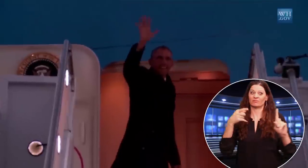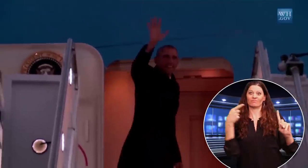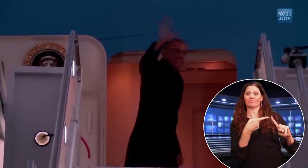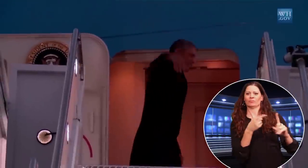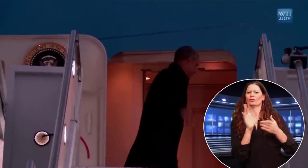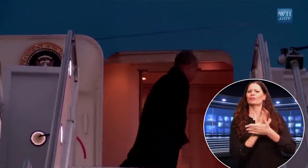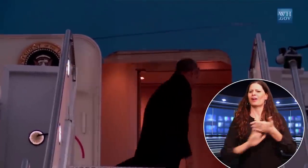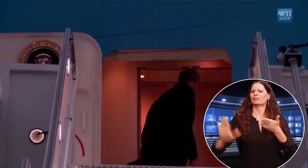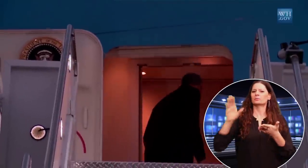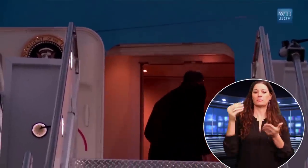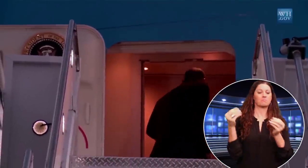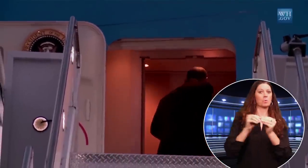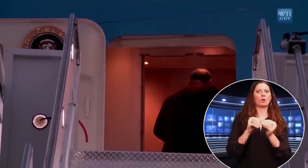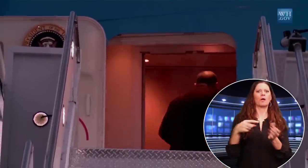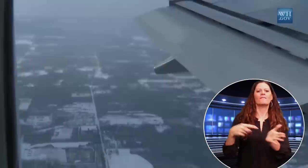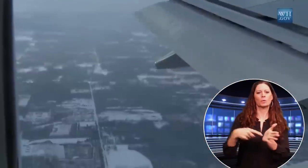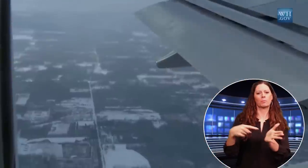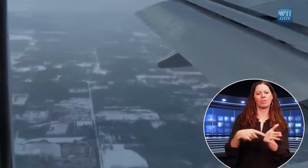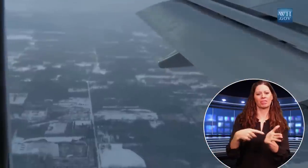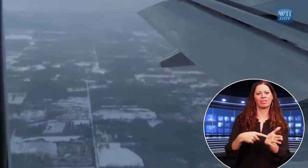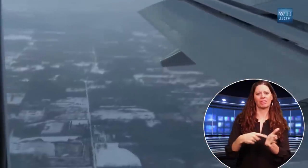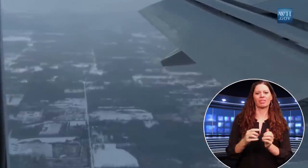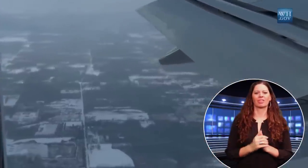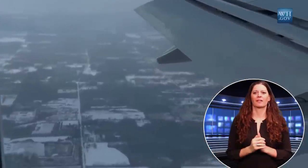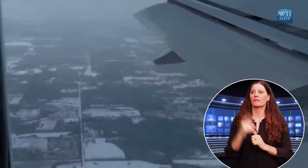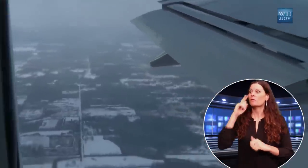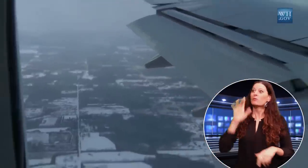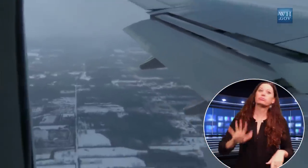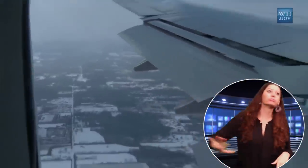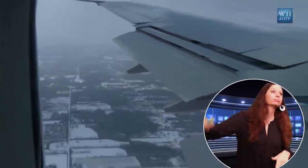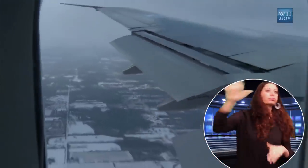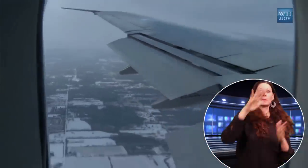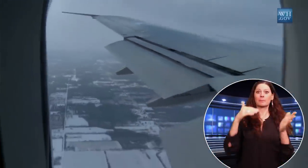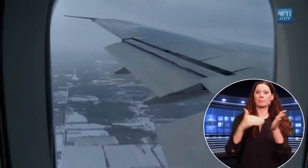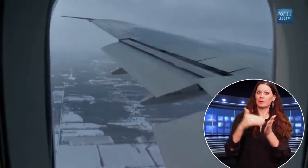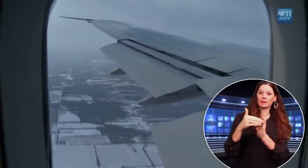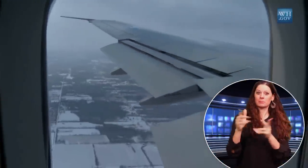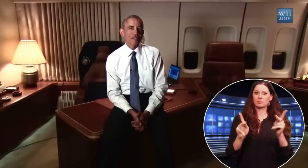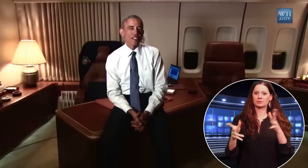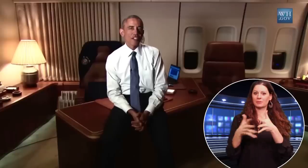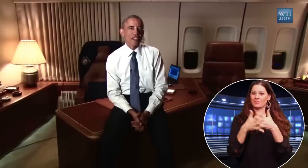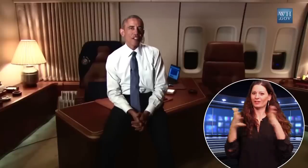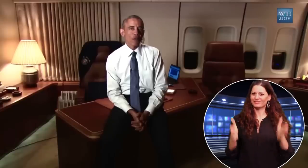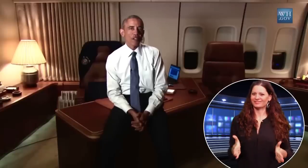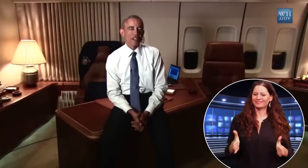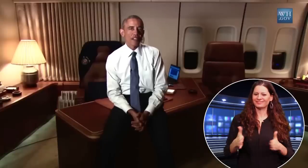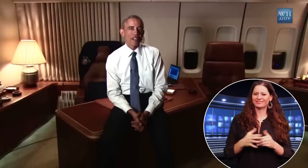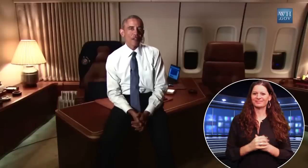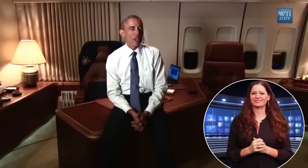specifically a plan to make college affordable to millions americans.